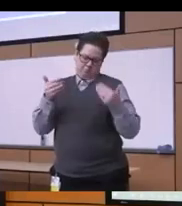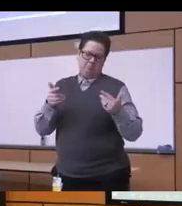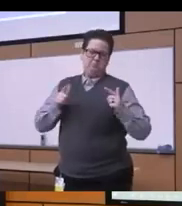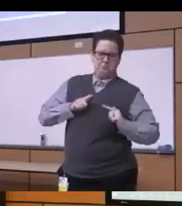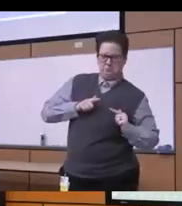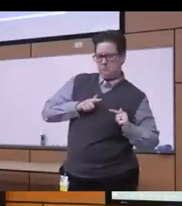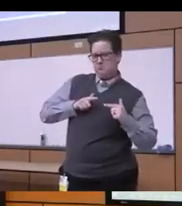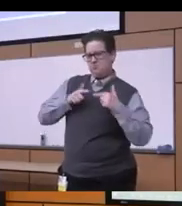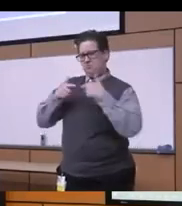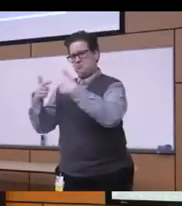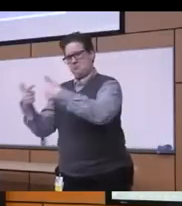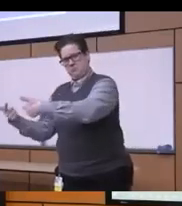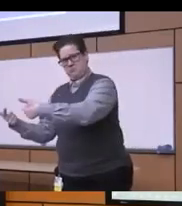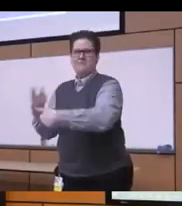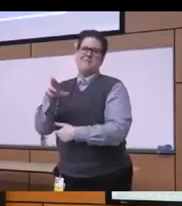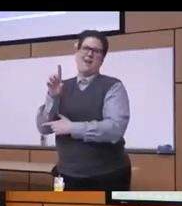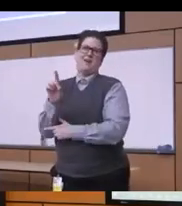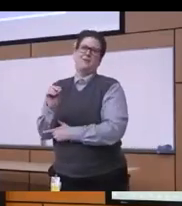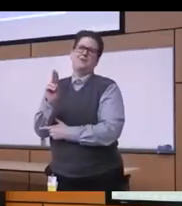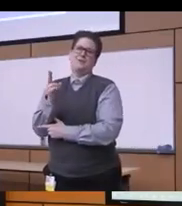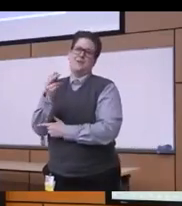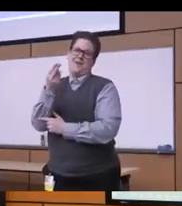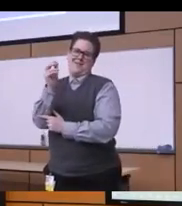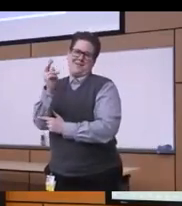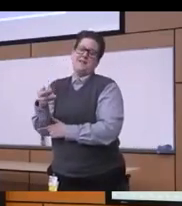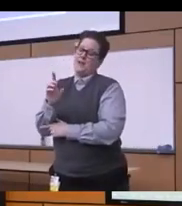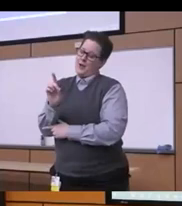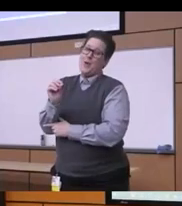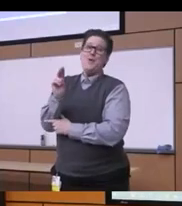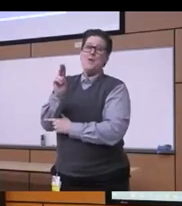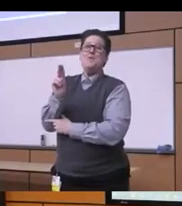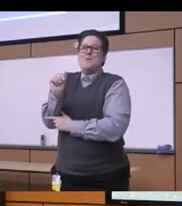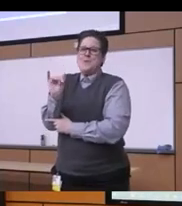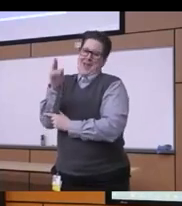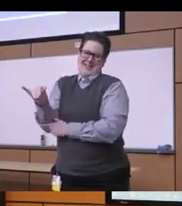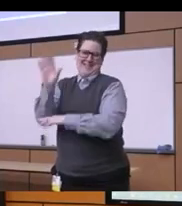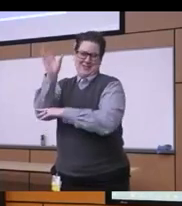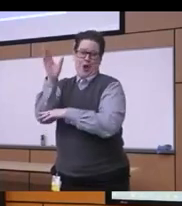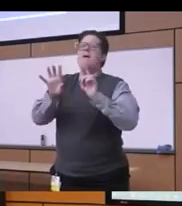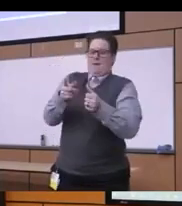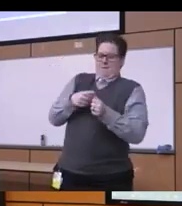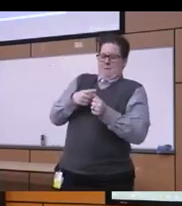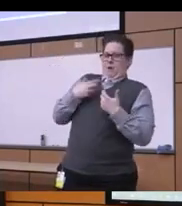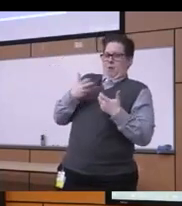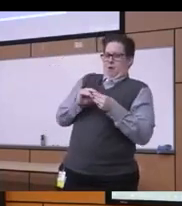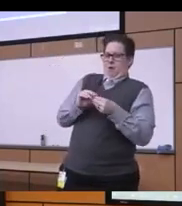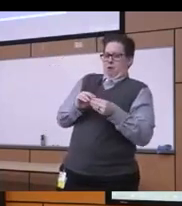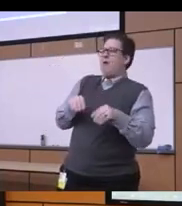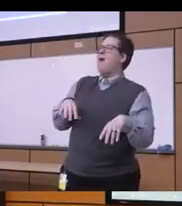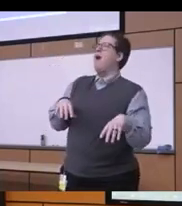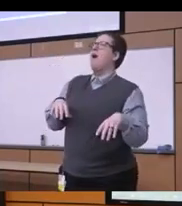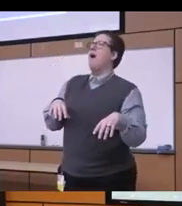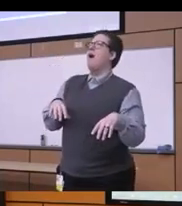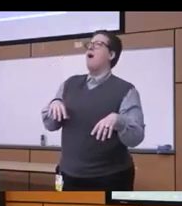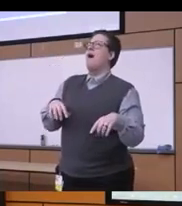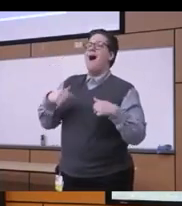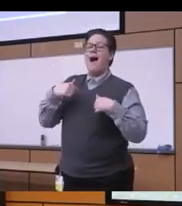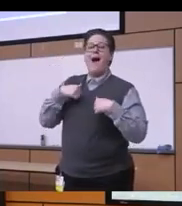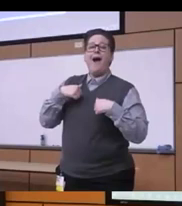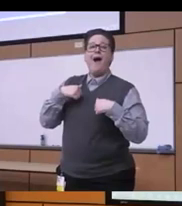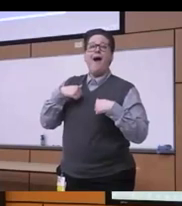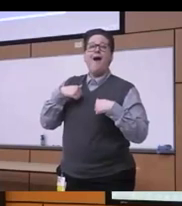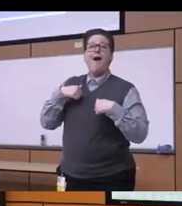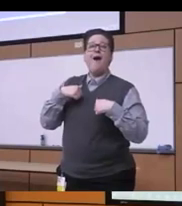to uh Antoine productive way for for his talk today I want to say that I heard from Dr Dwayne